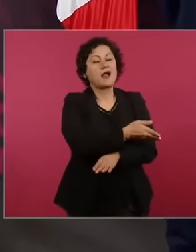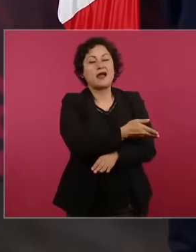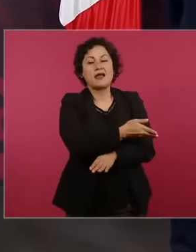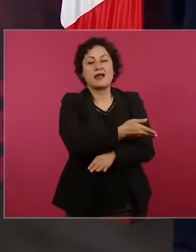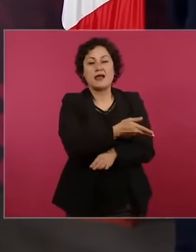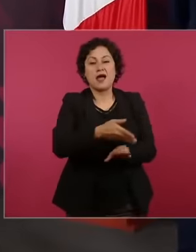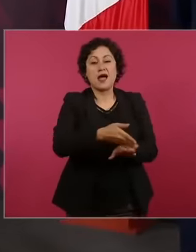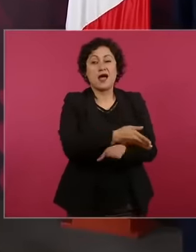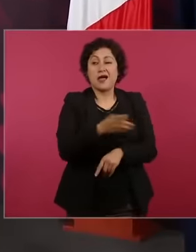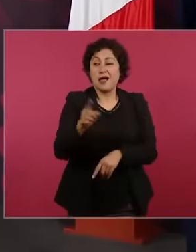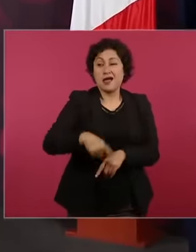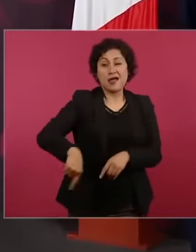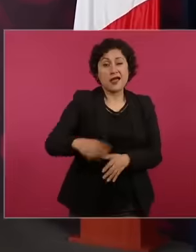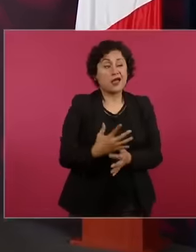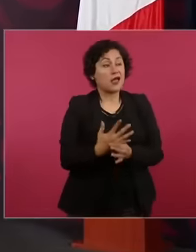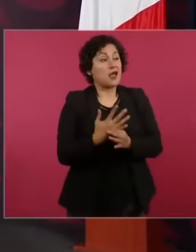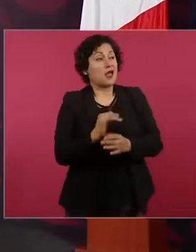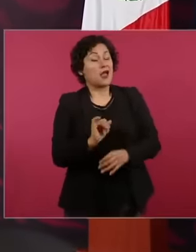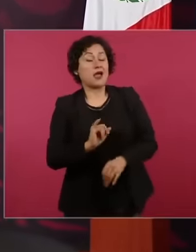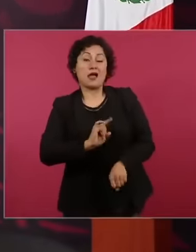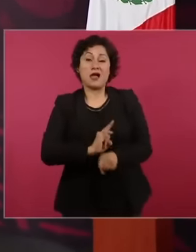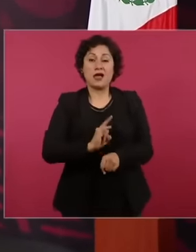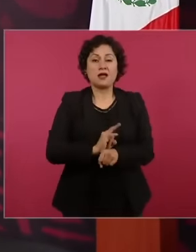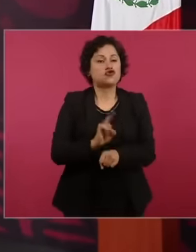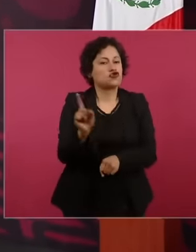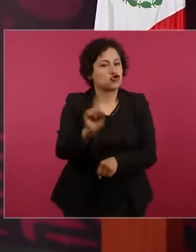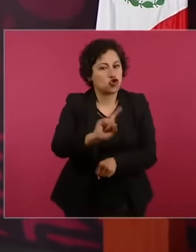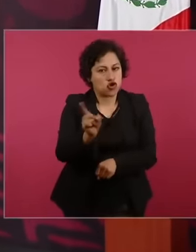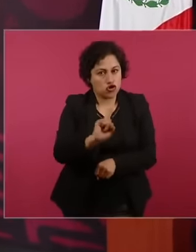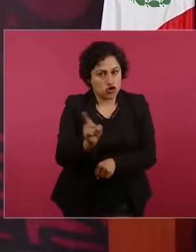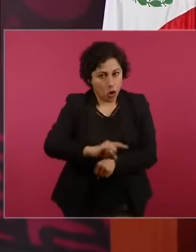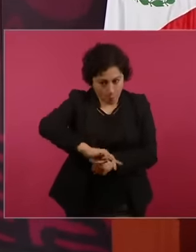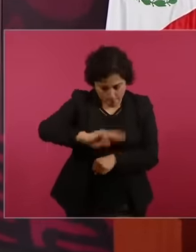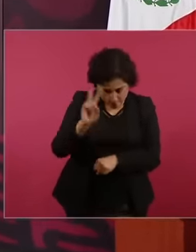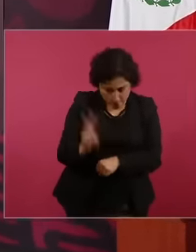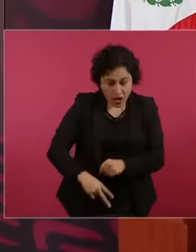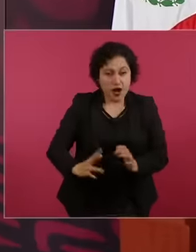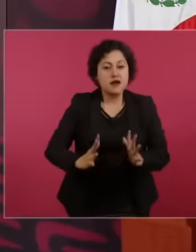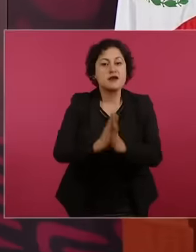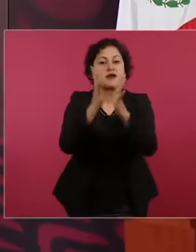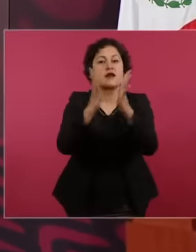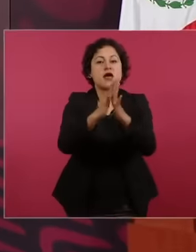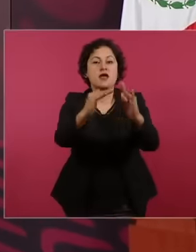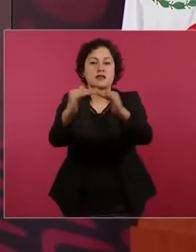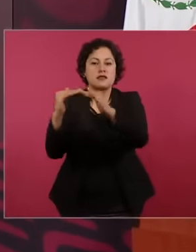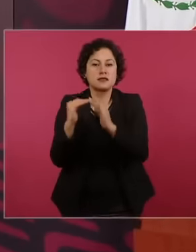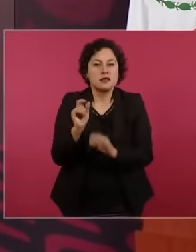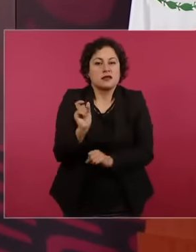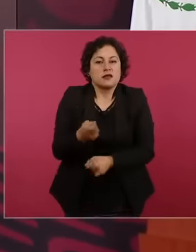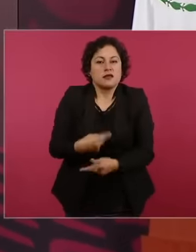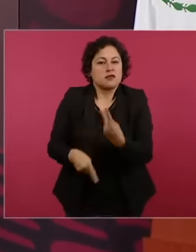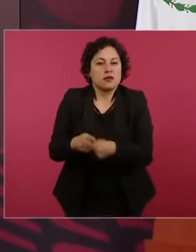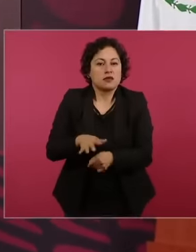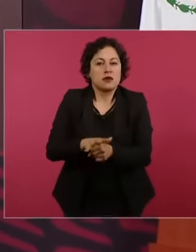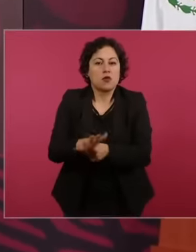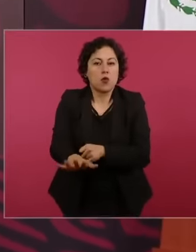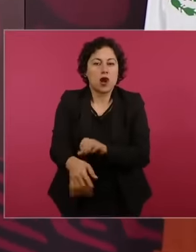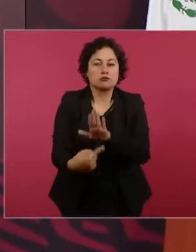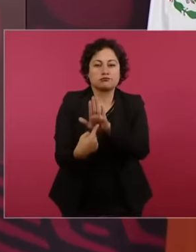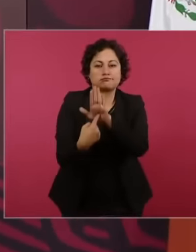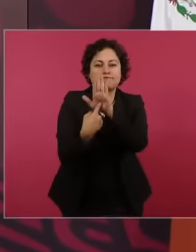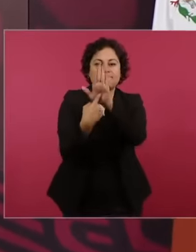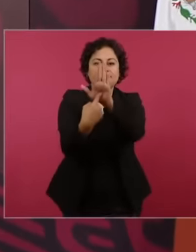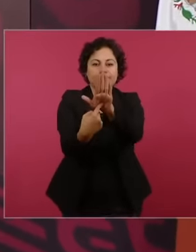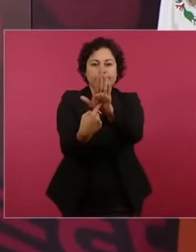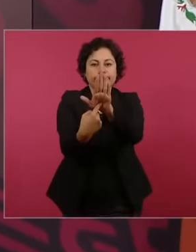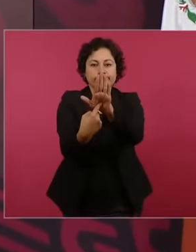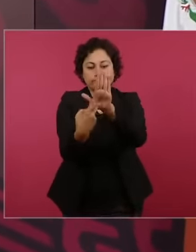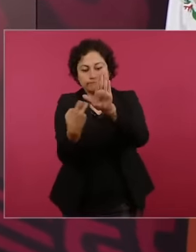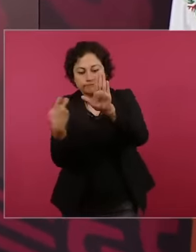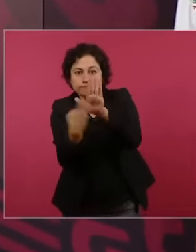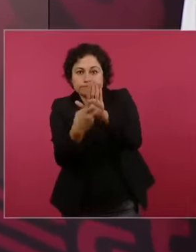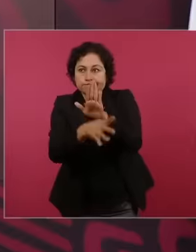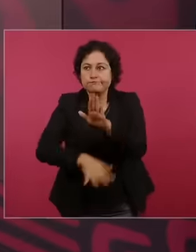oligarchs exalt. The golden rule of true Democracy is transparency, transparency and making